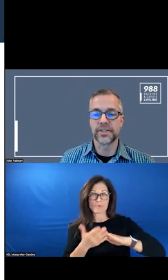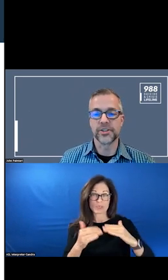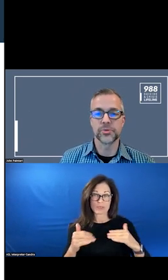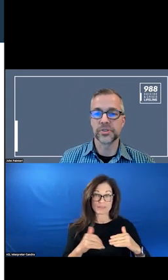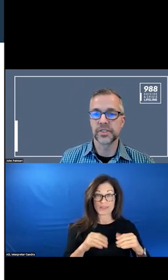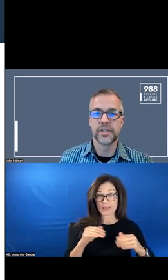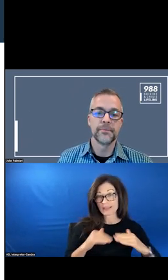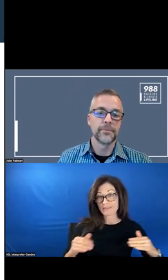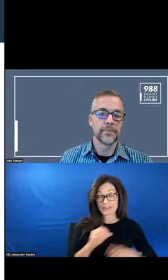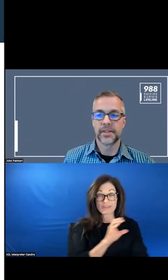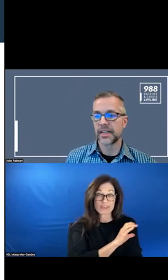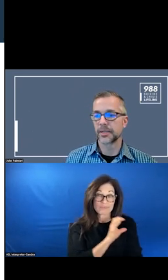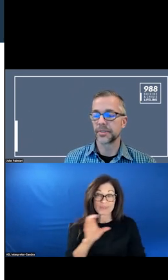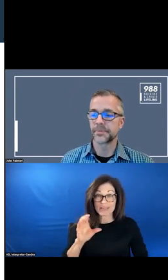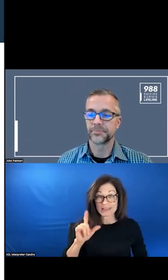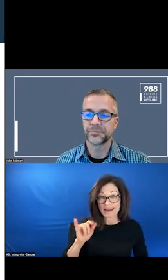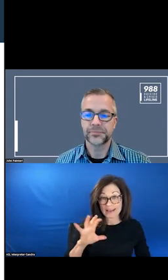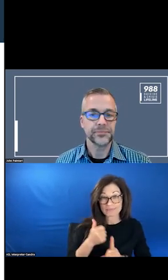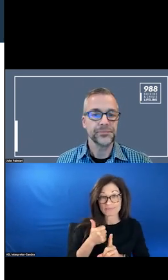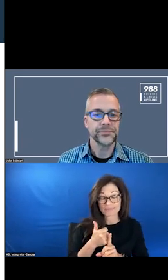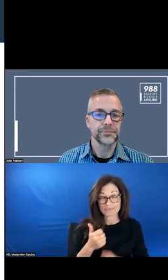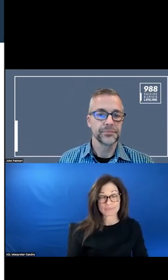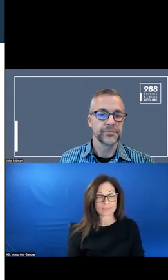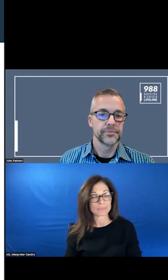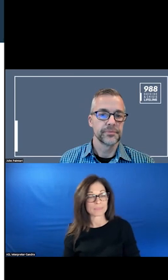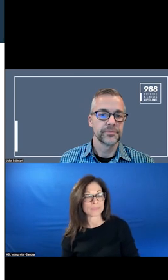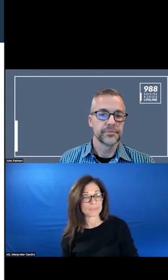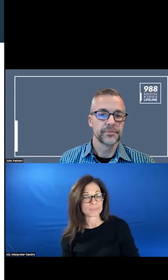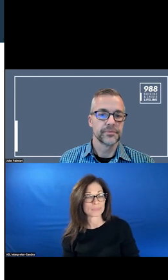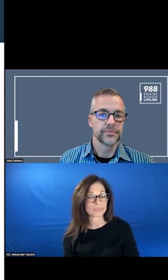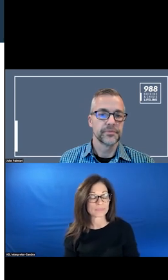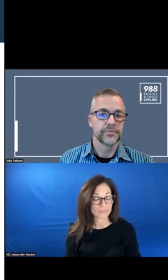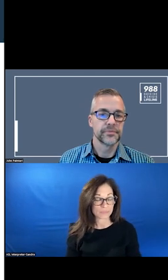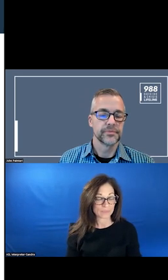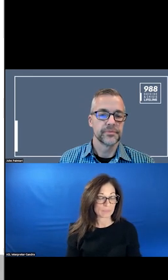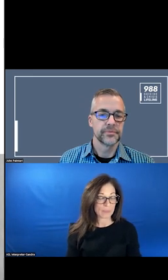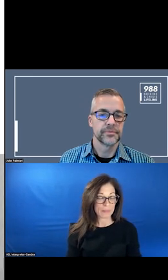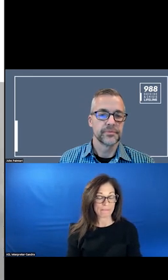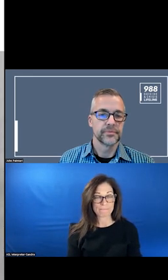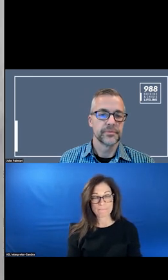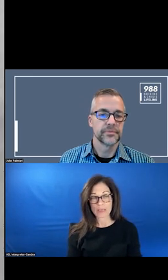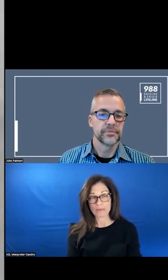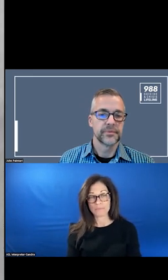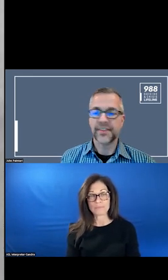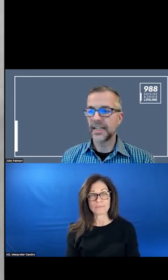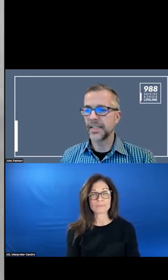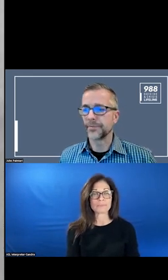INDIVIDUALS? . I THINK THAT IS IT.